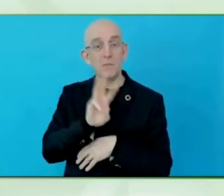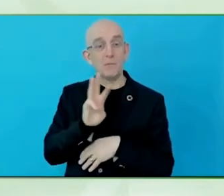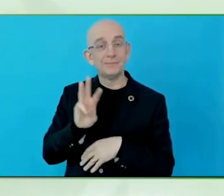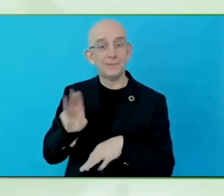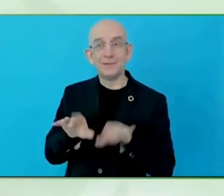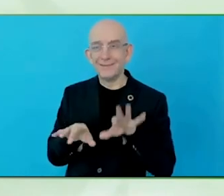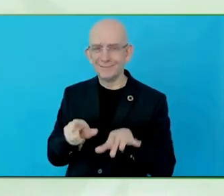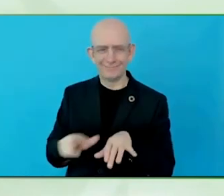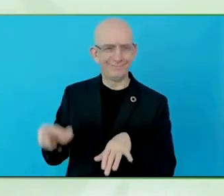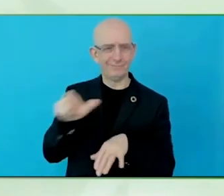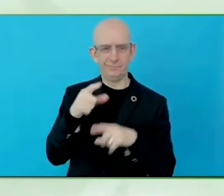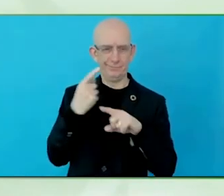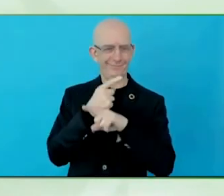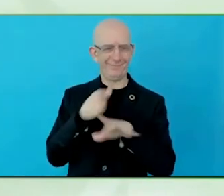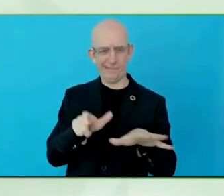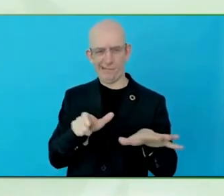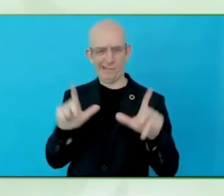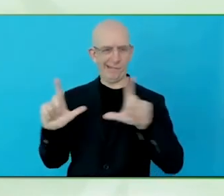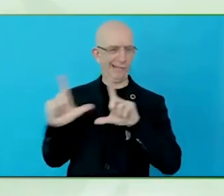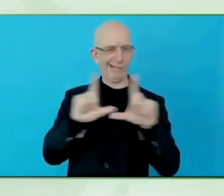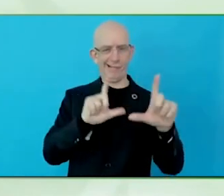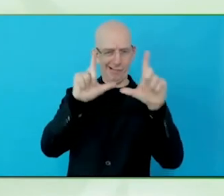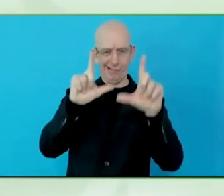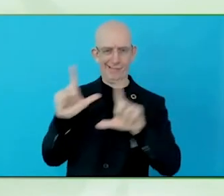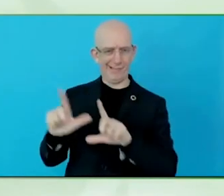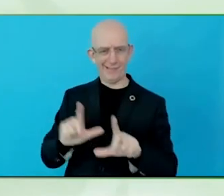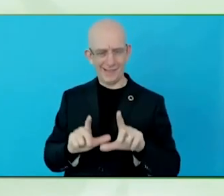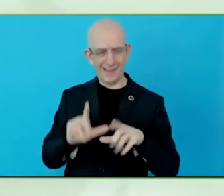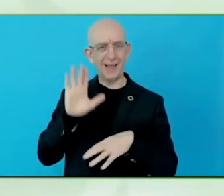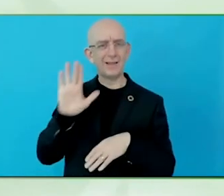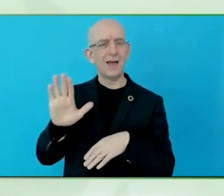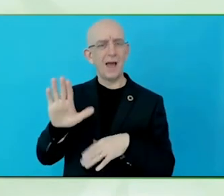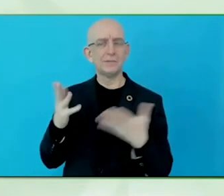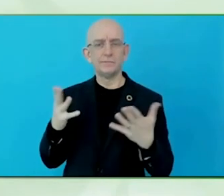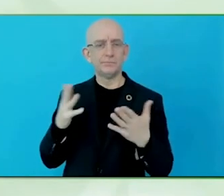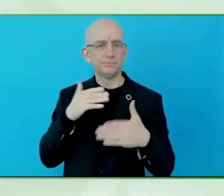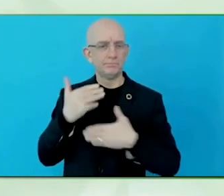will give you a very simple example, we had, at the G 20 summit, the